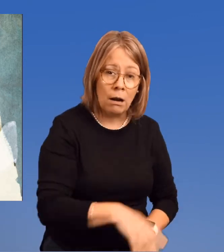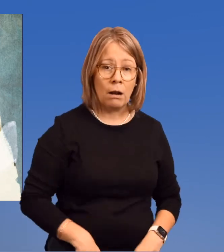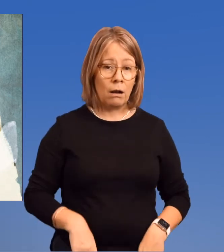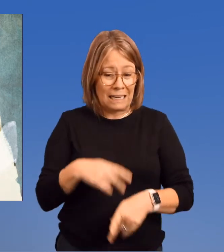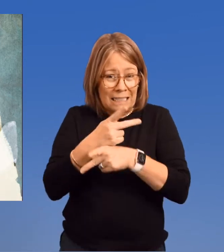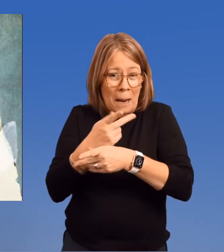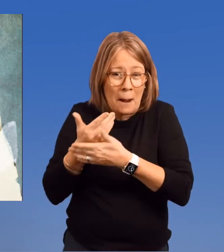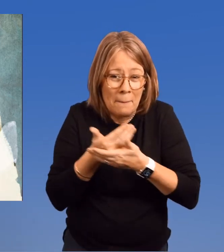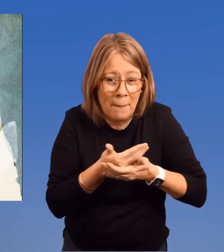took care of him while he was sick,